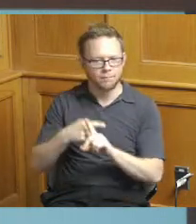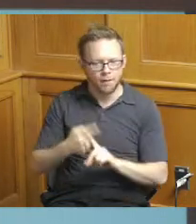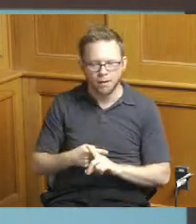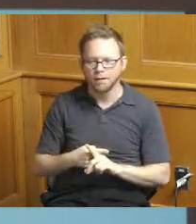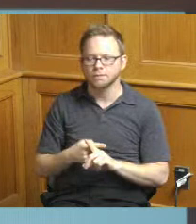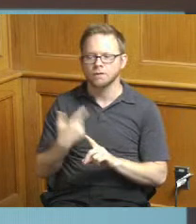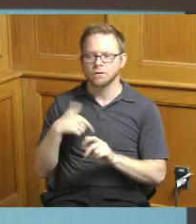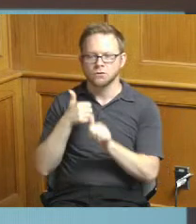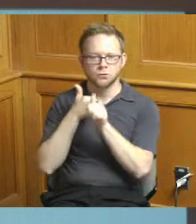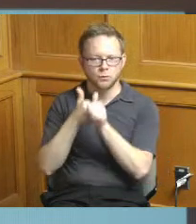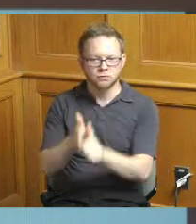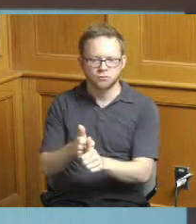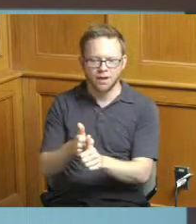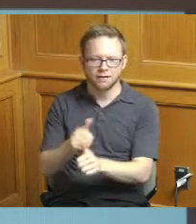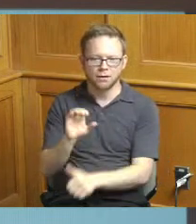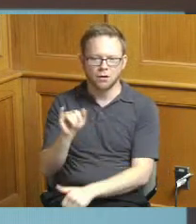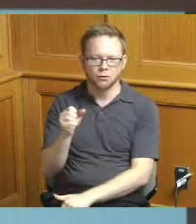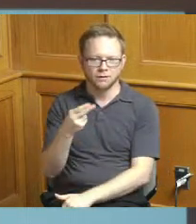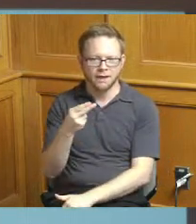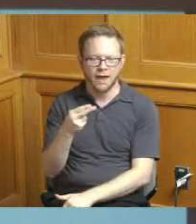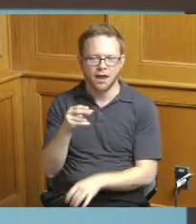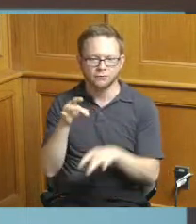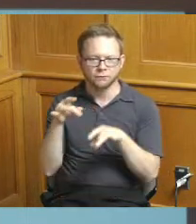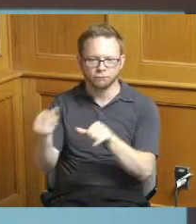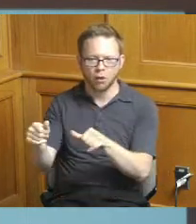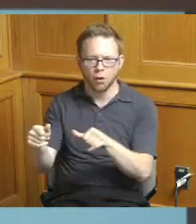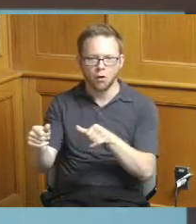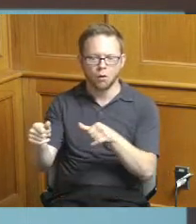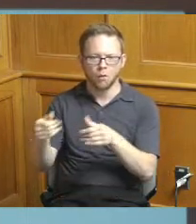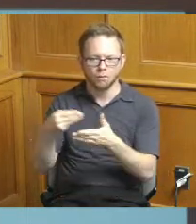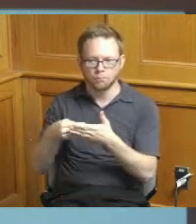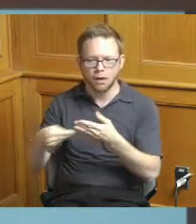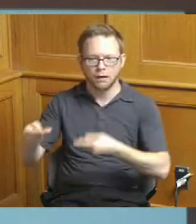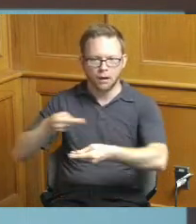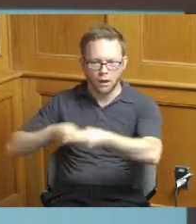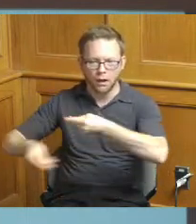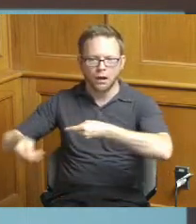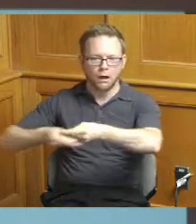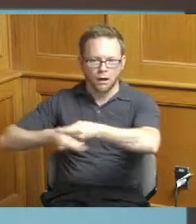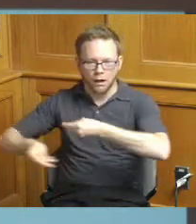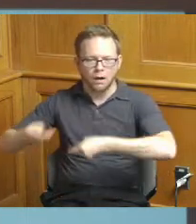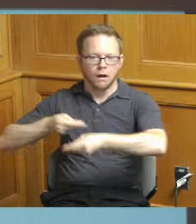our cash flow monthly and what you see here on this slide is through the end of may we don't have